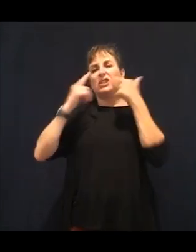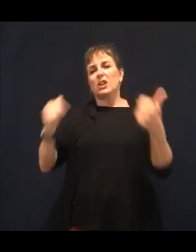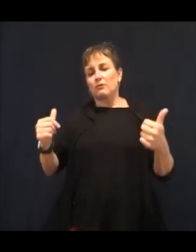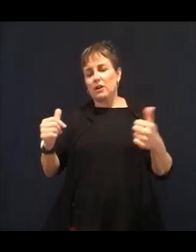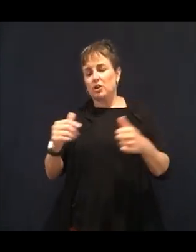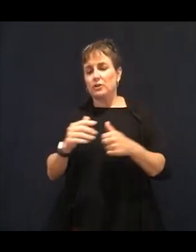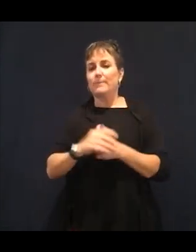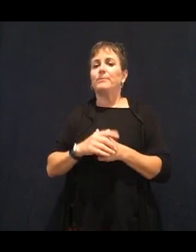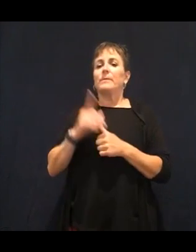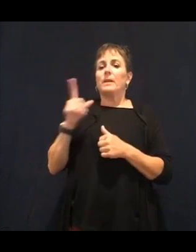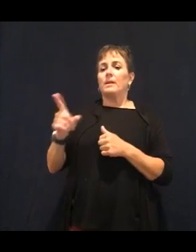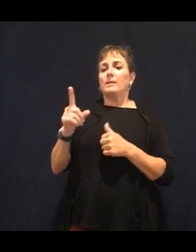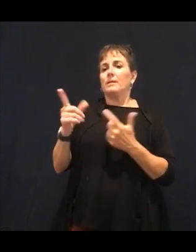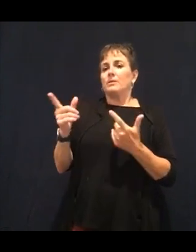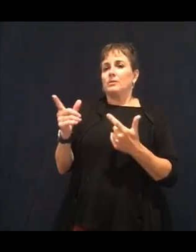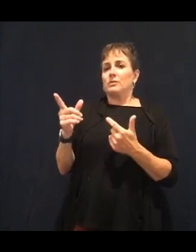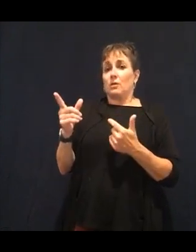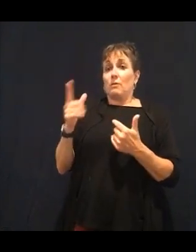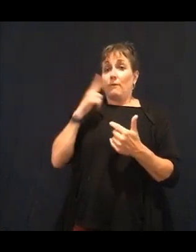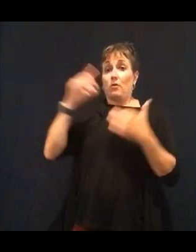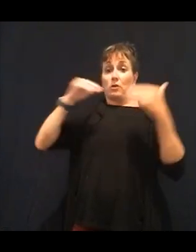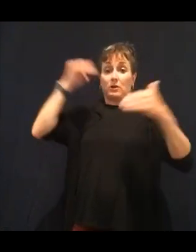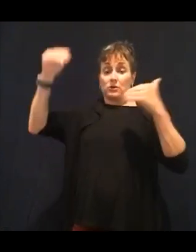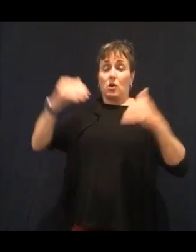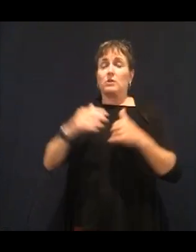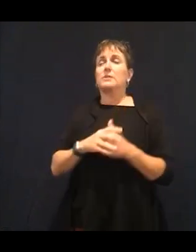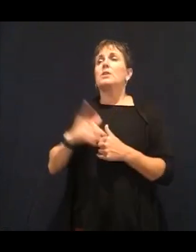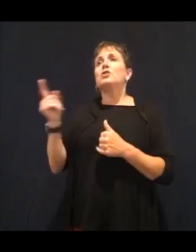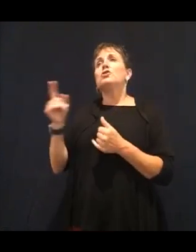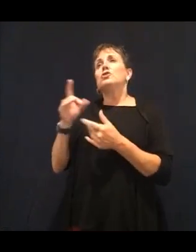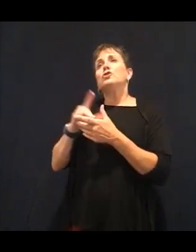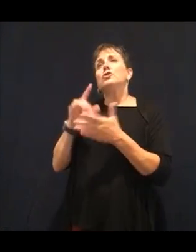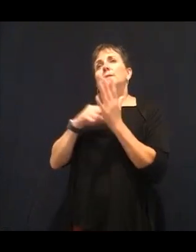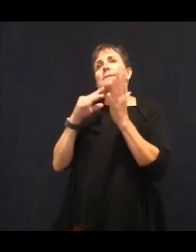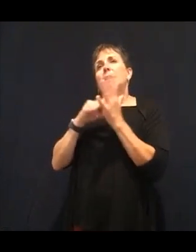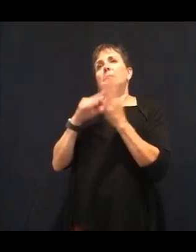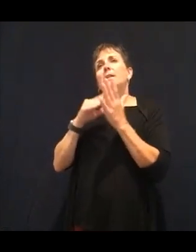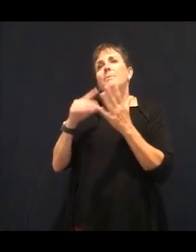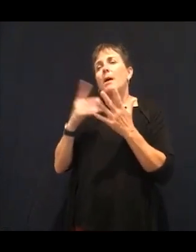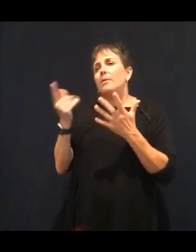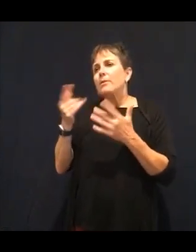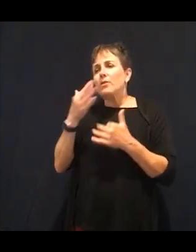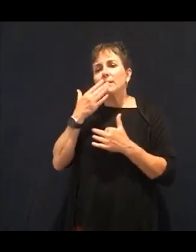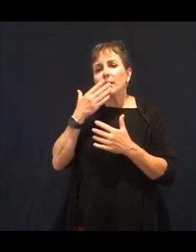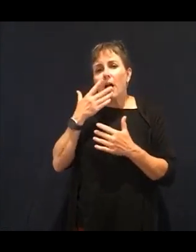and red pigmentation, those foods actually,